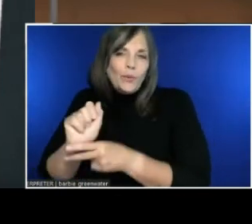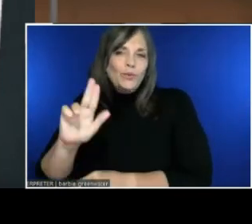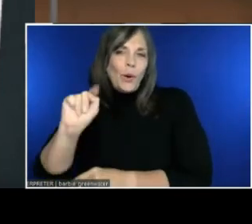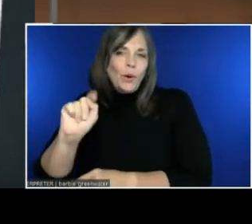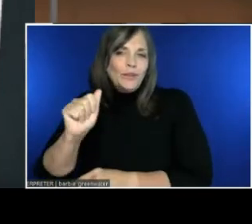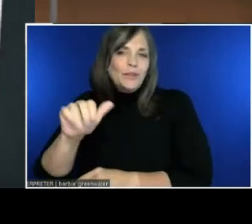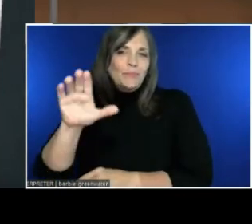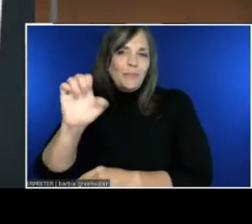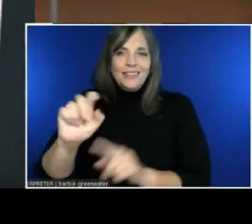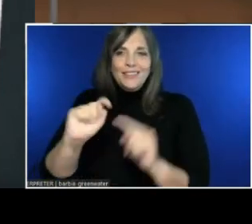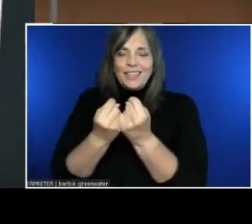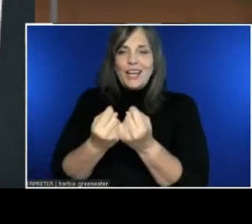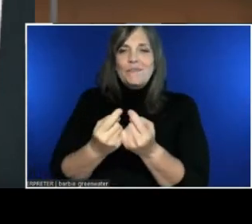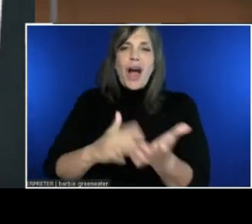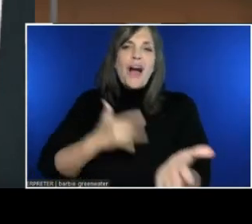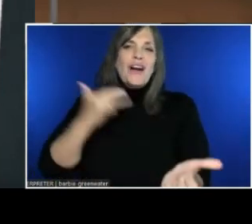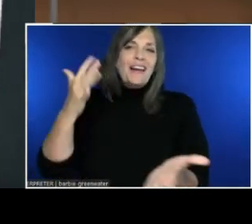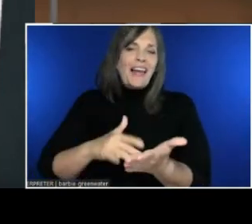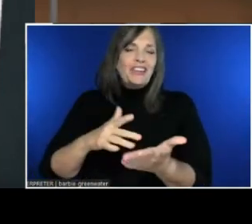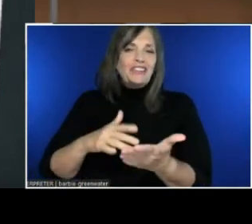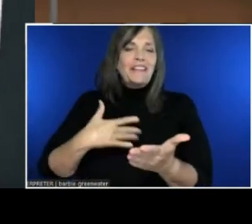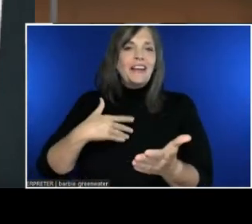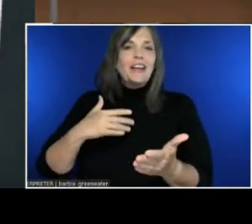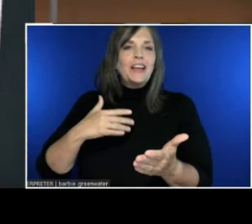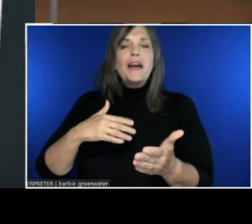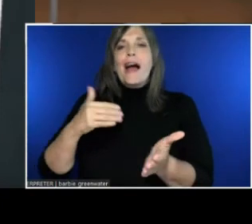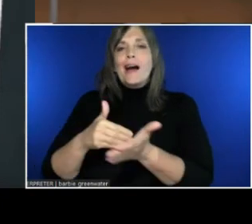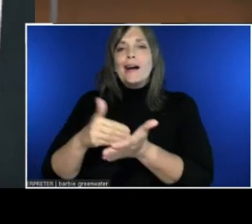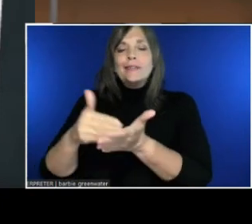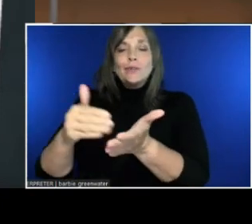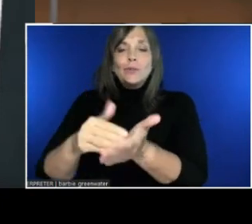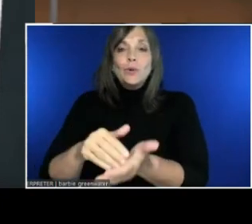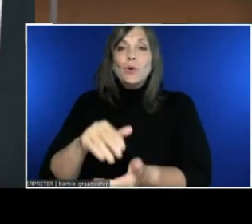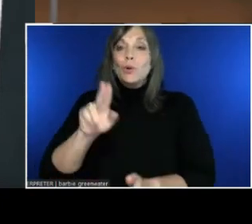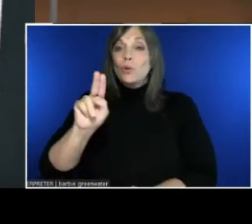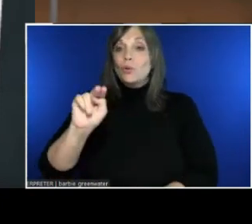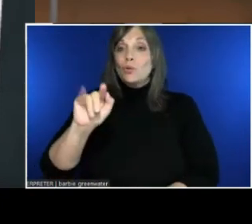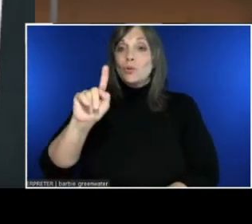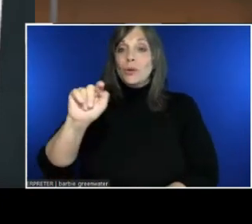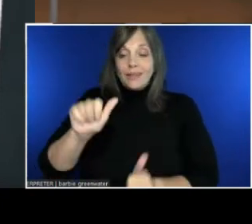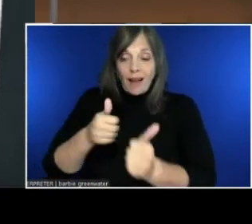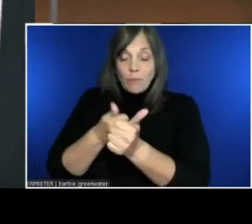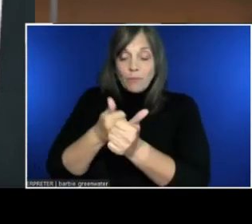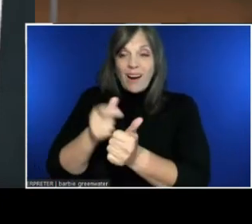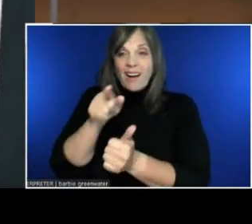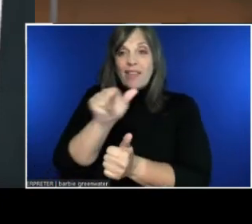I'm responsible for most of the Unity upgrades that the AltSpace team has done. Apologies, content creators.